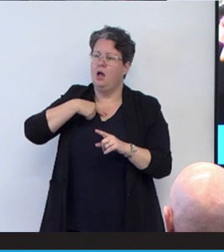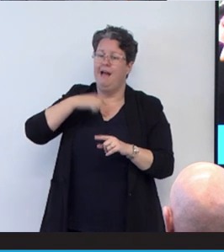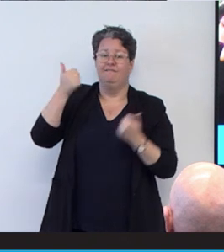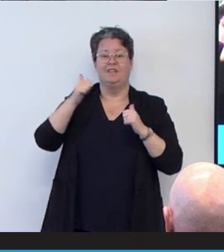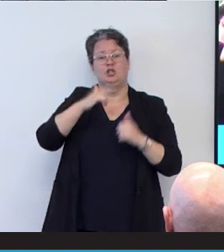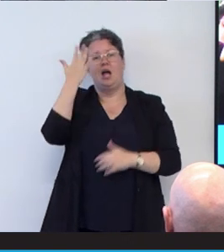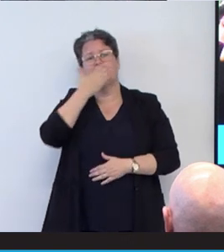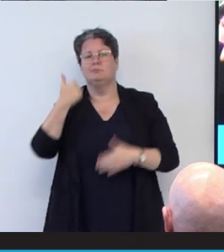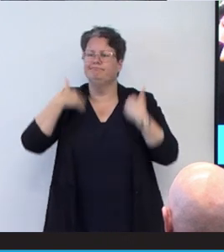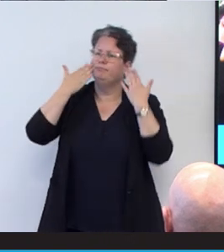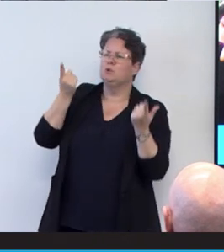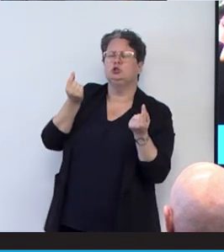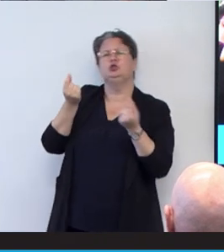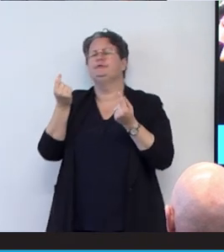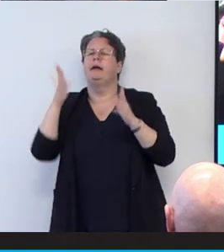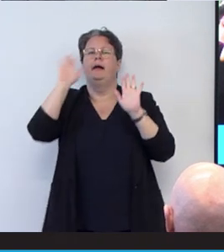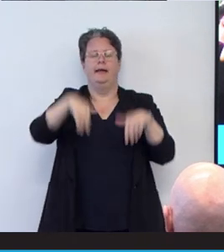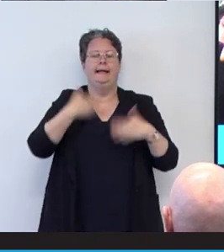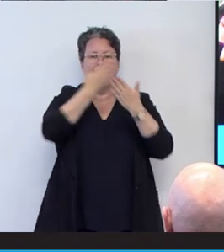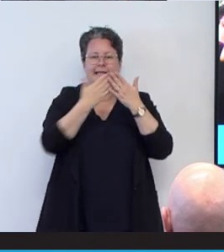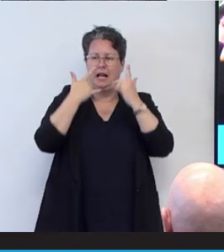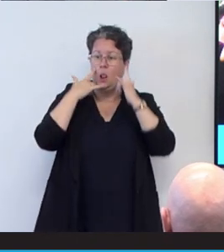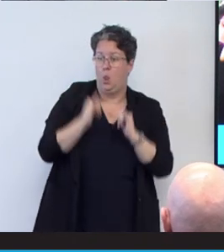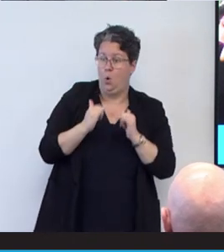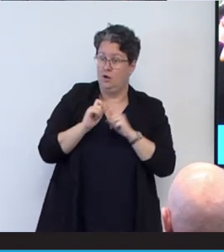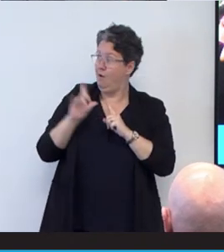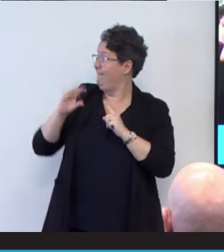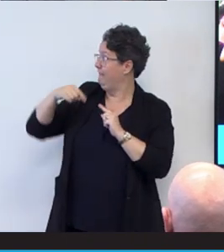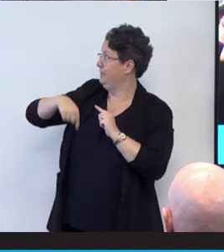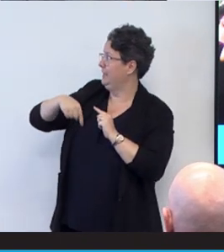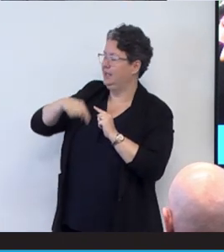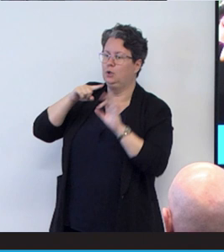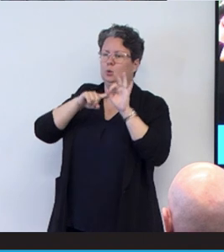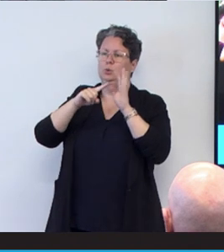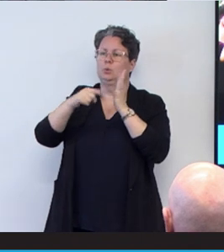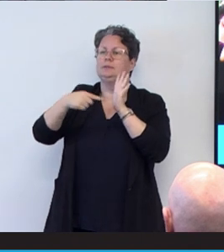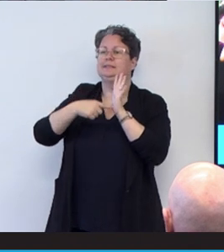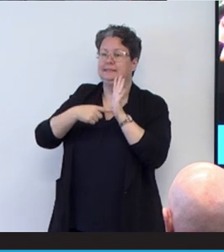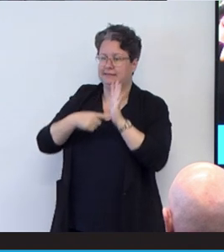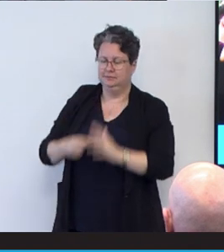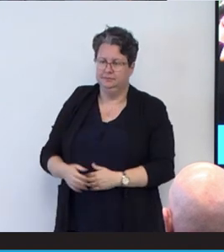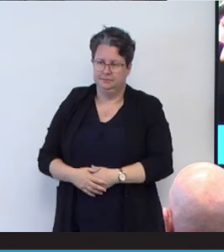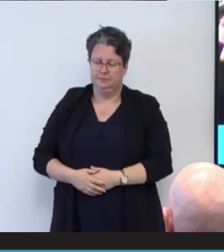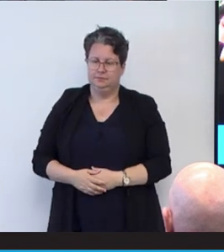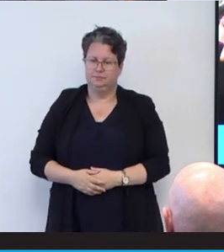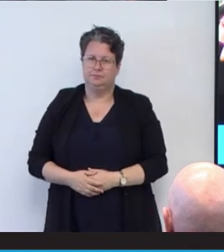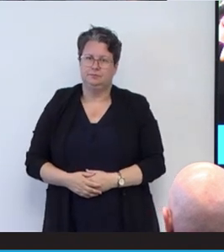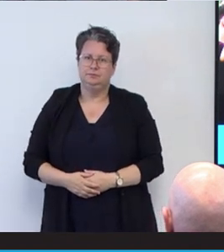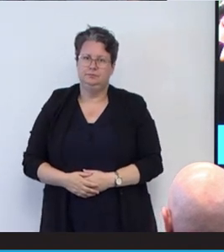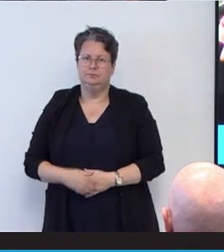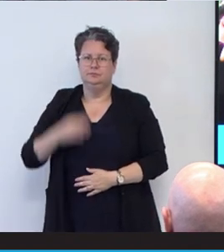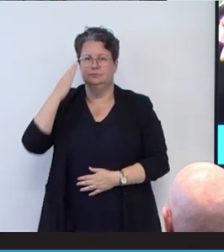I ended up studying law not far from here actually at QUT and I had depression when